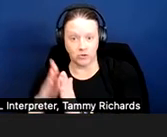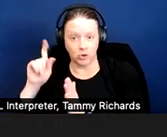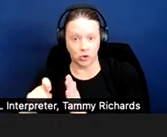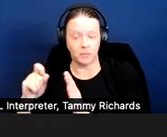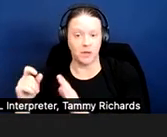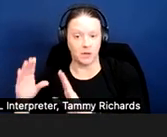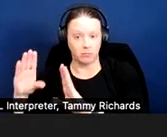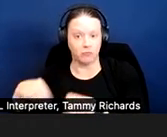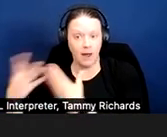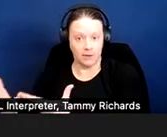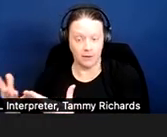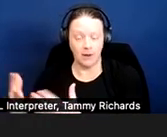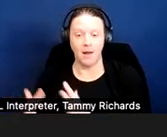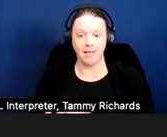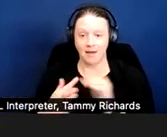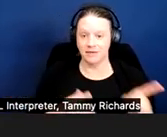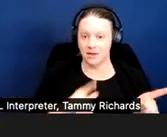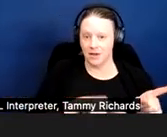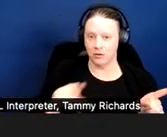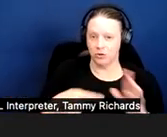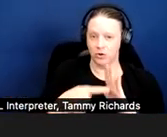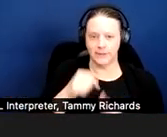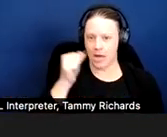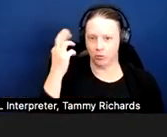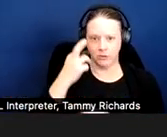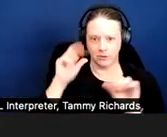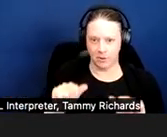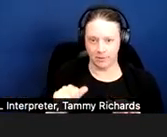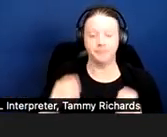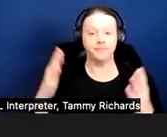it would be unreasonable. Next page.